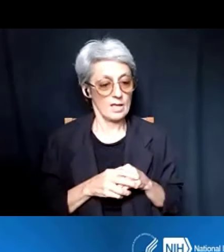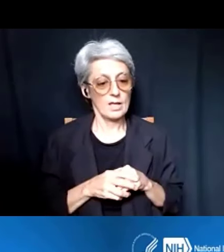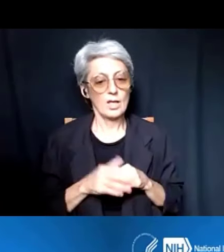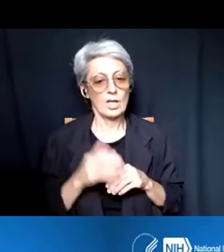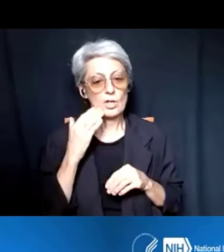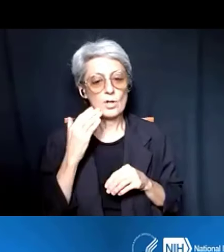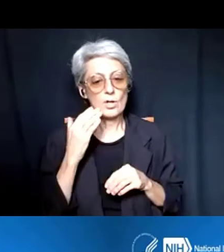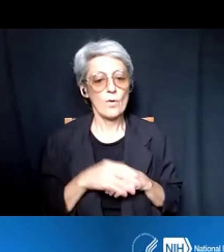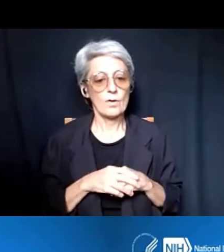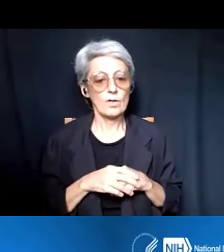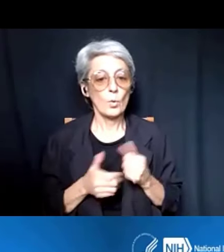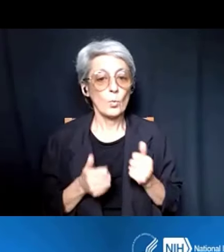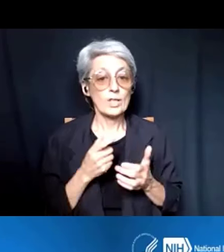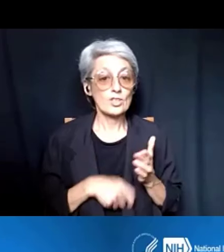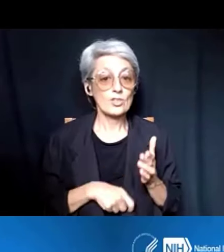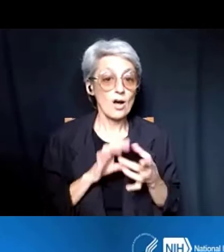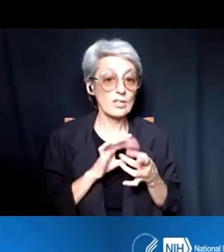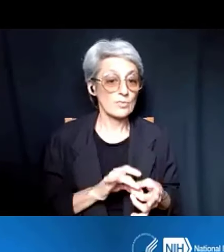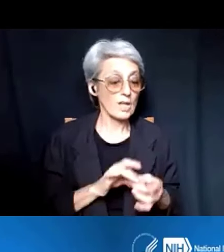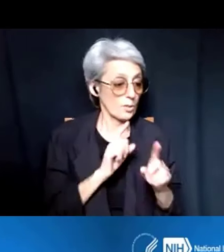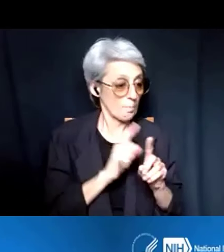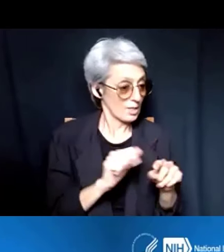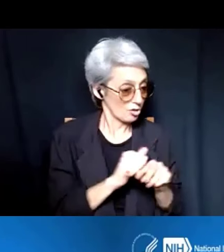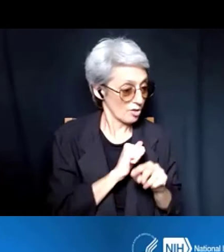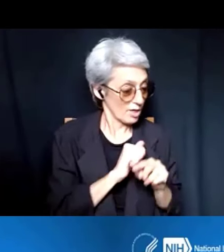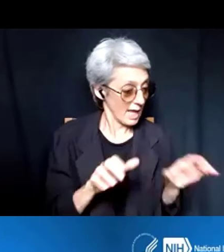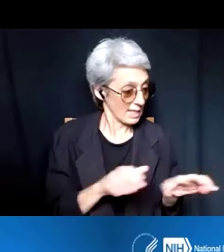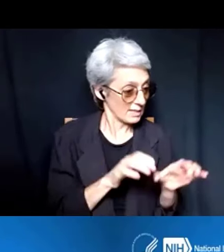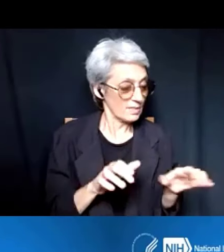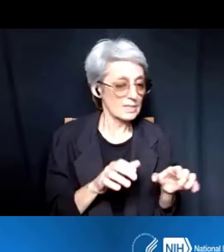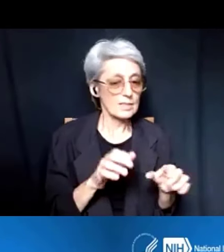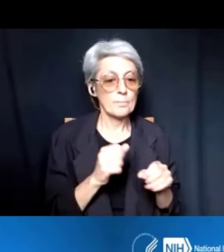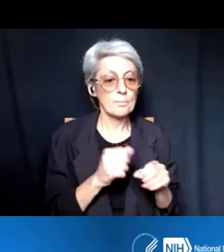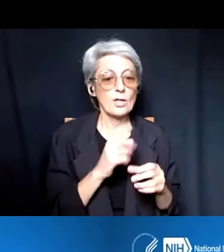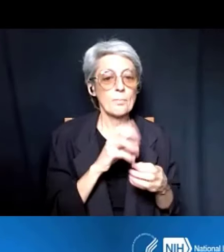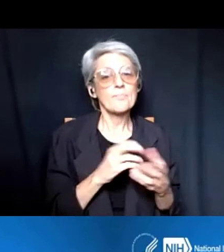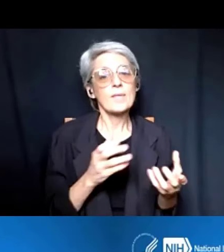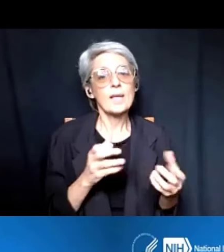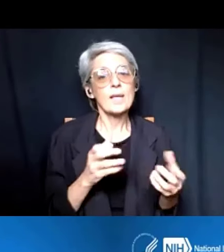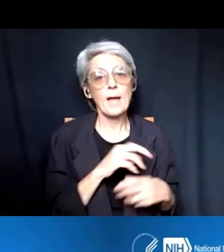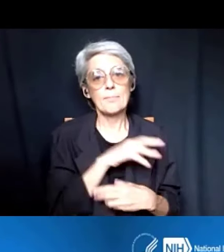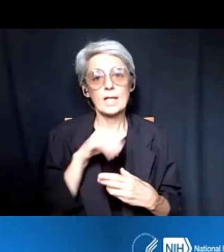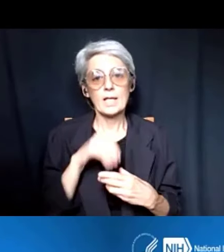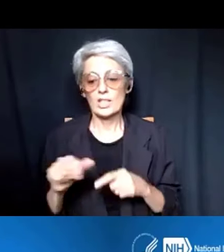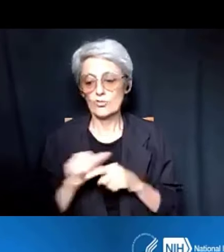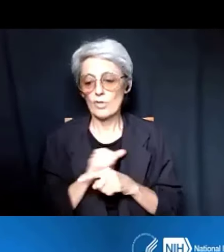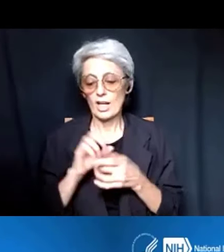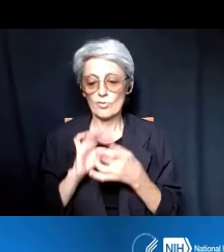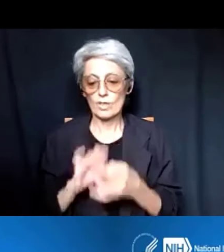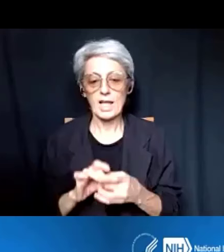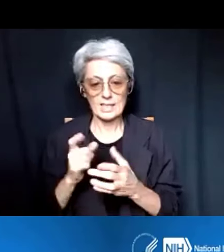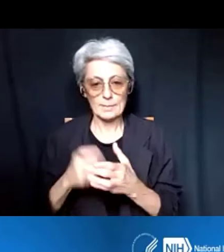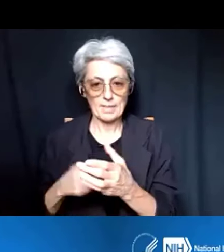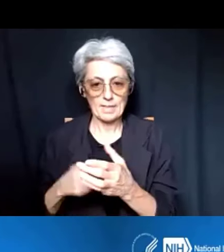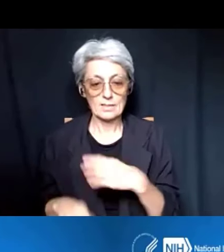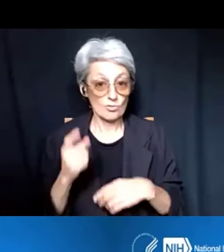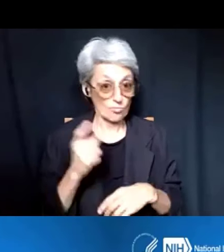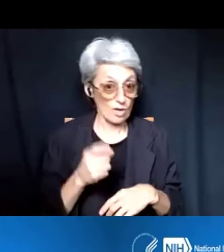with mentor training activities are part, or can be part of the Training-Related Expenses, right, so we'll aim to clarify that.